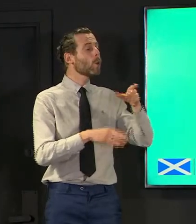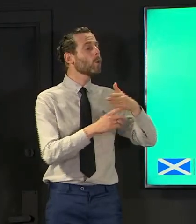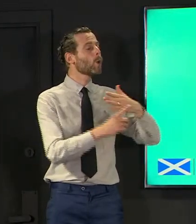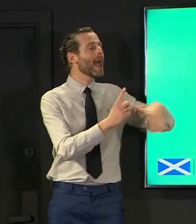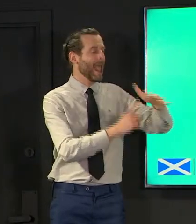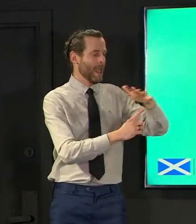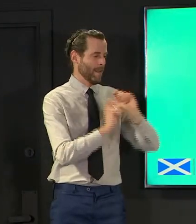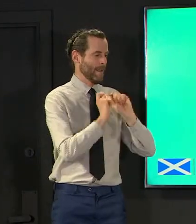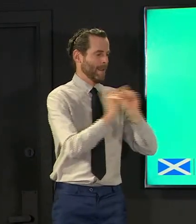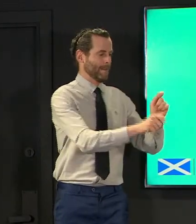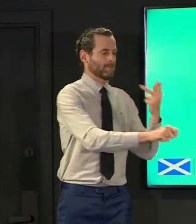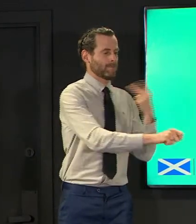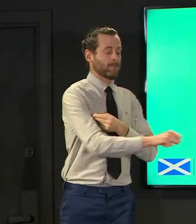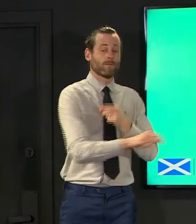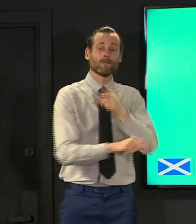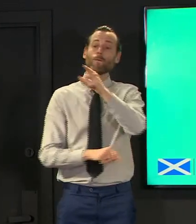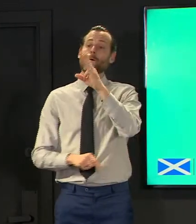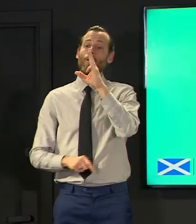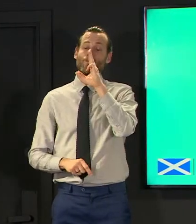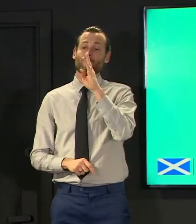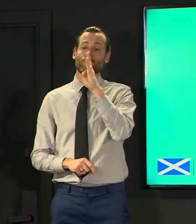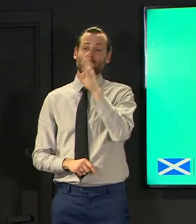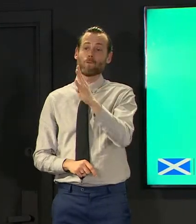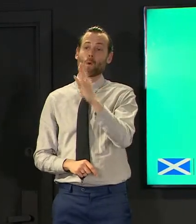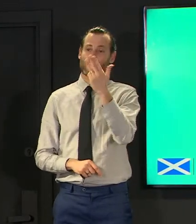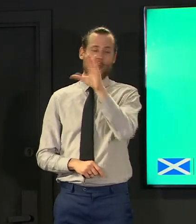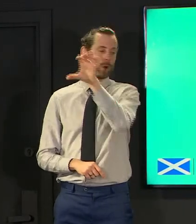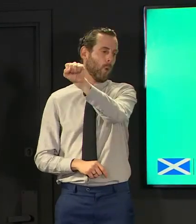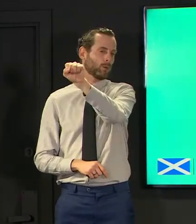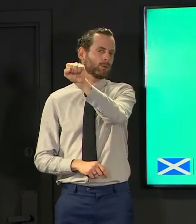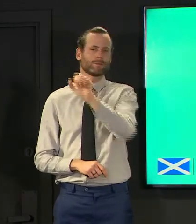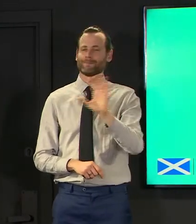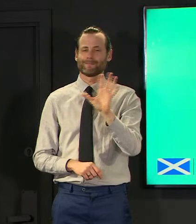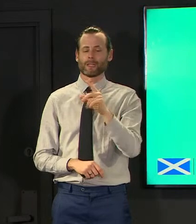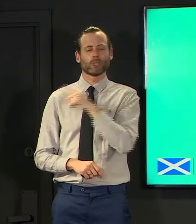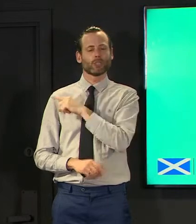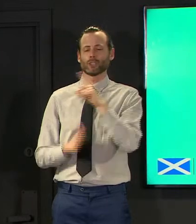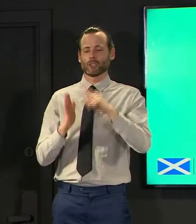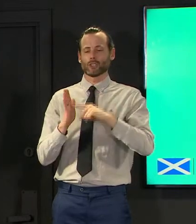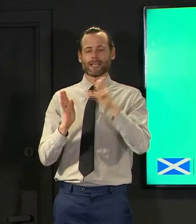quickest way to do this is by age band on the way down and that will be disappointing